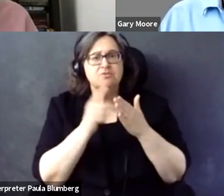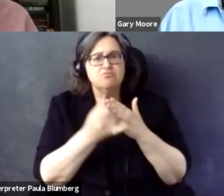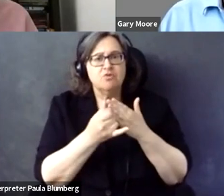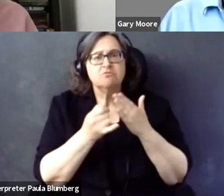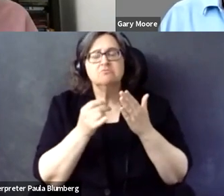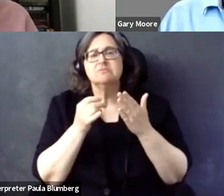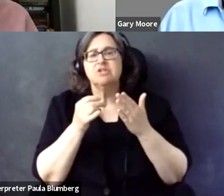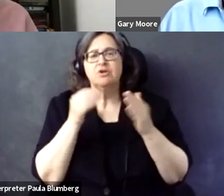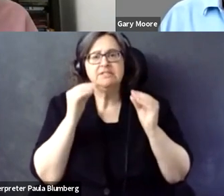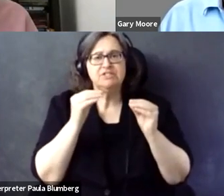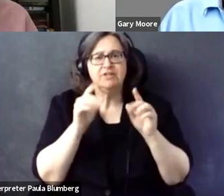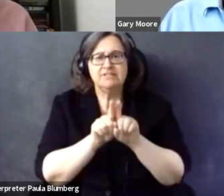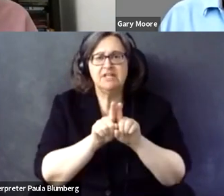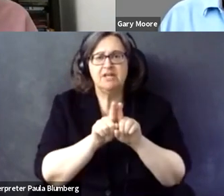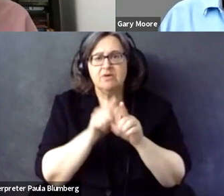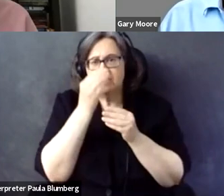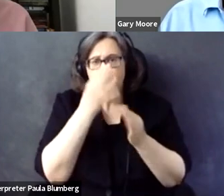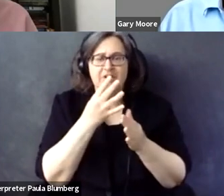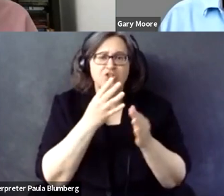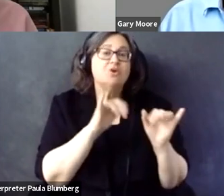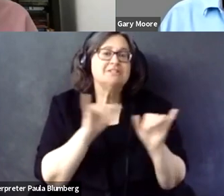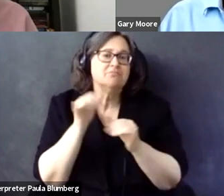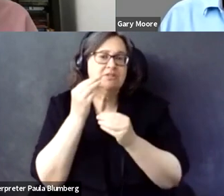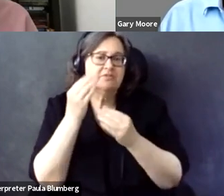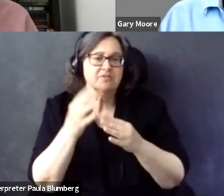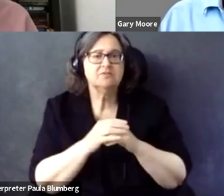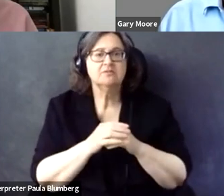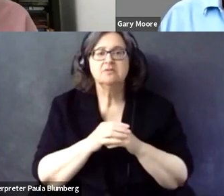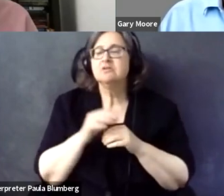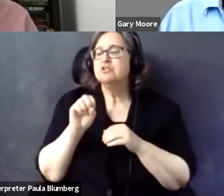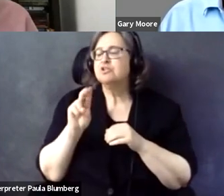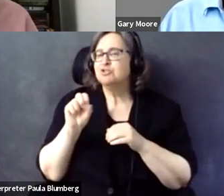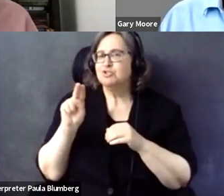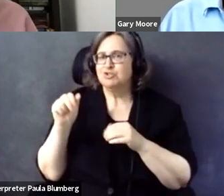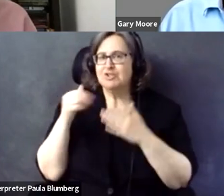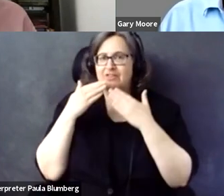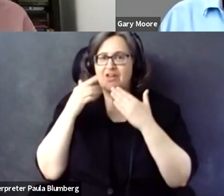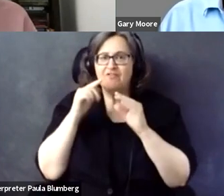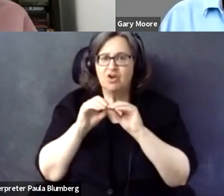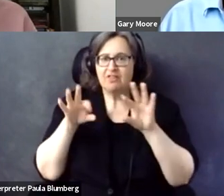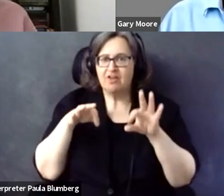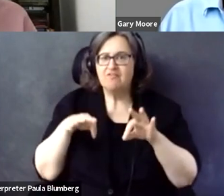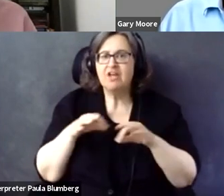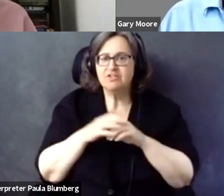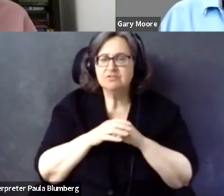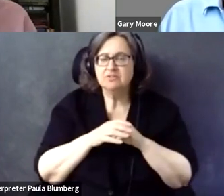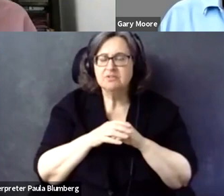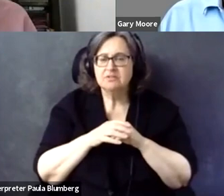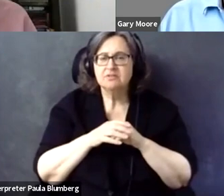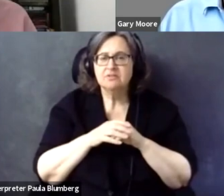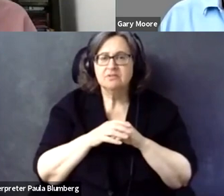coordinate among these and make sure the different initiatives are teaching the same material or Sim. >> SUSANNA LAURIN: Very good.